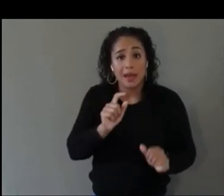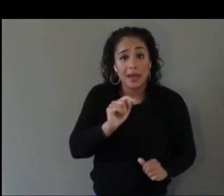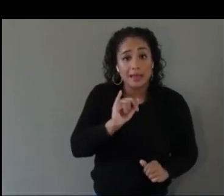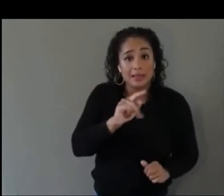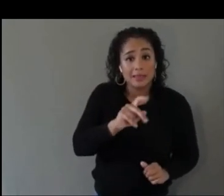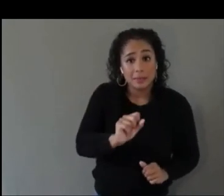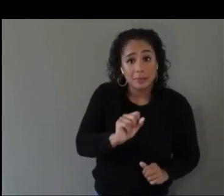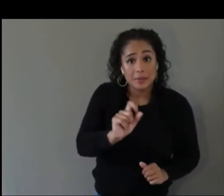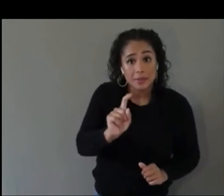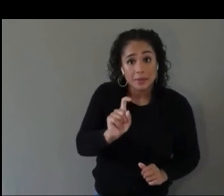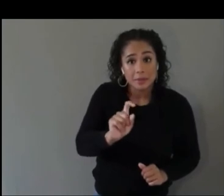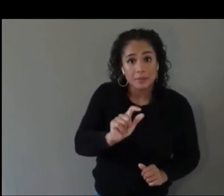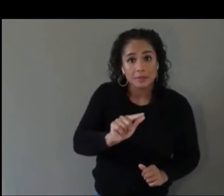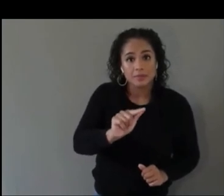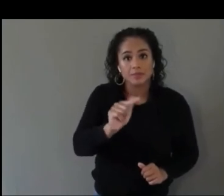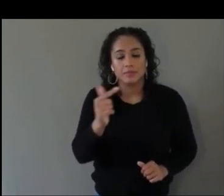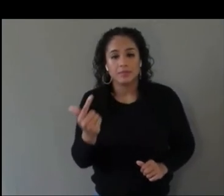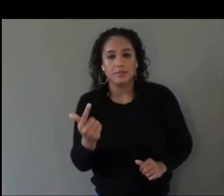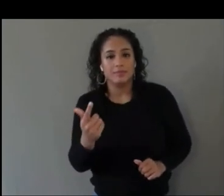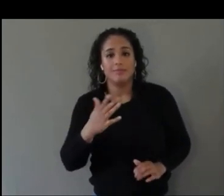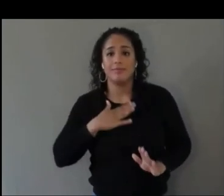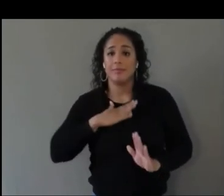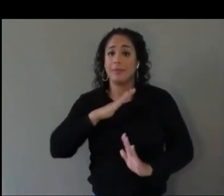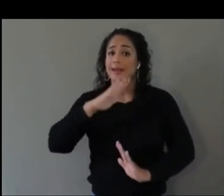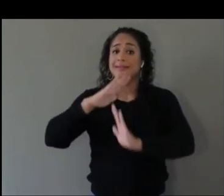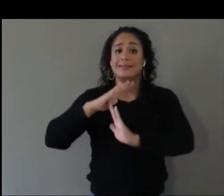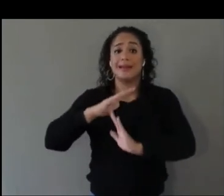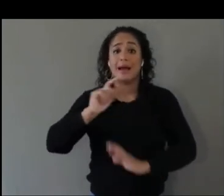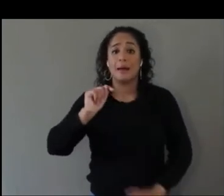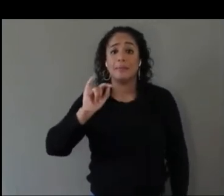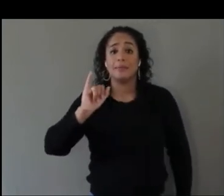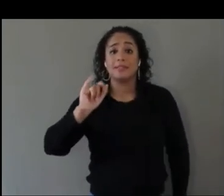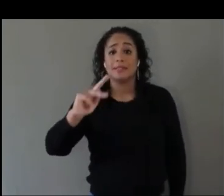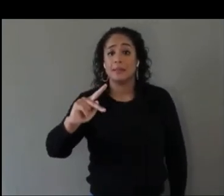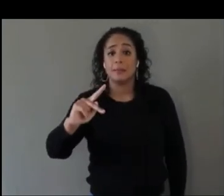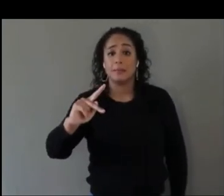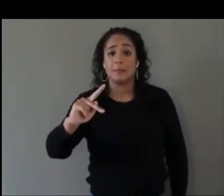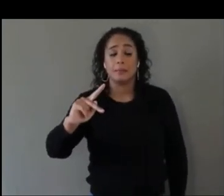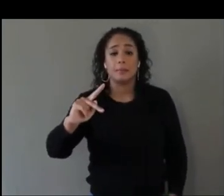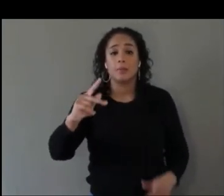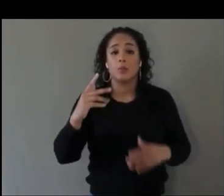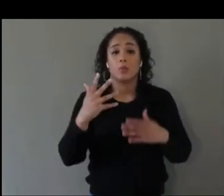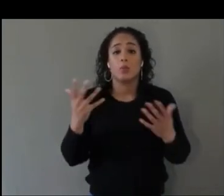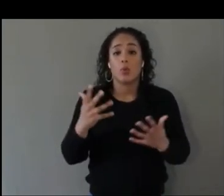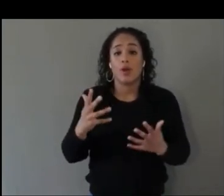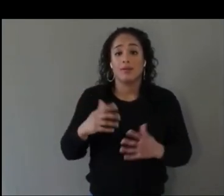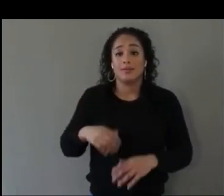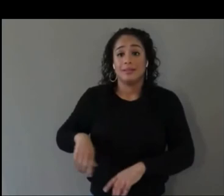My top tip at the top of my list is get a test user group that has lived experience.